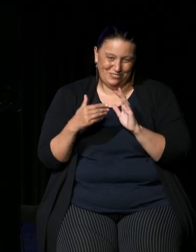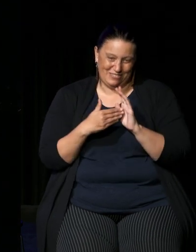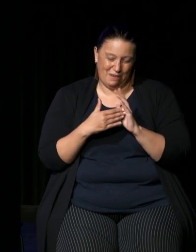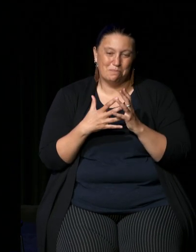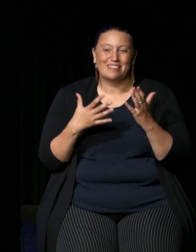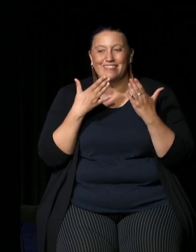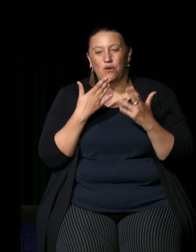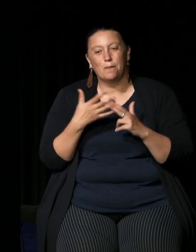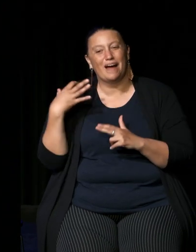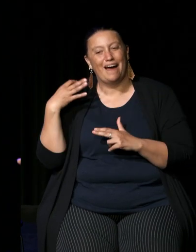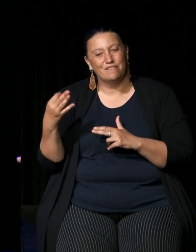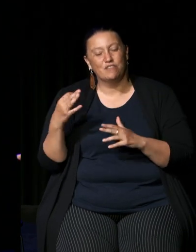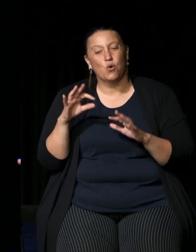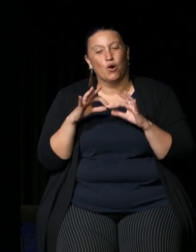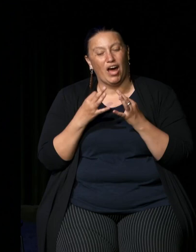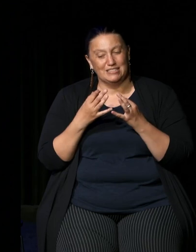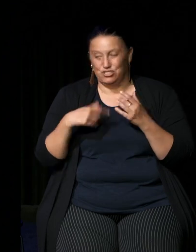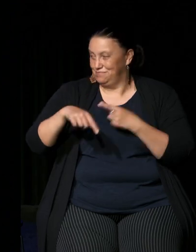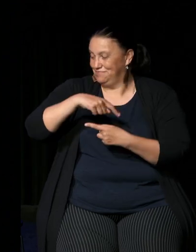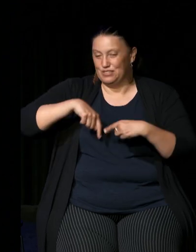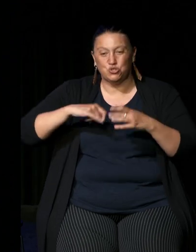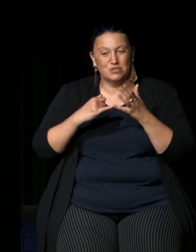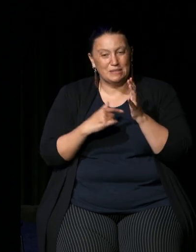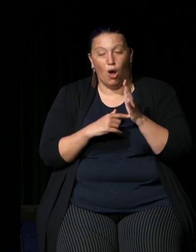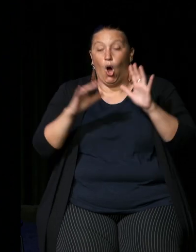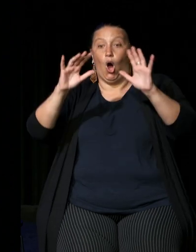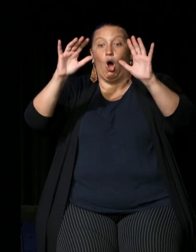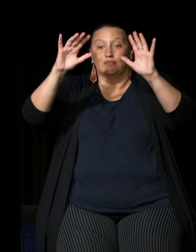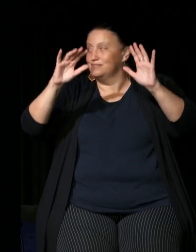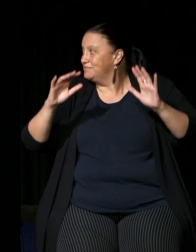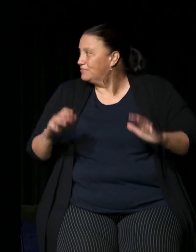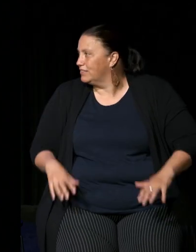you on behalf of the organizers on behalf of Susan do you want to have a word yeah